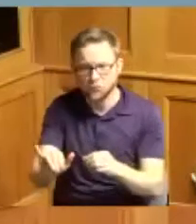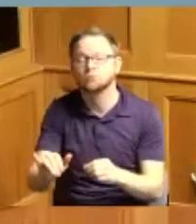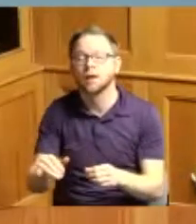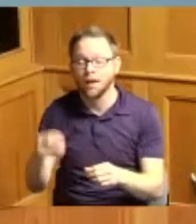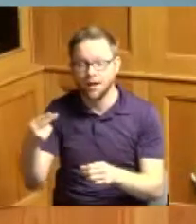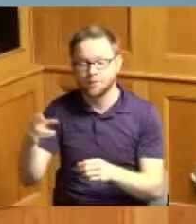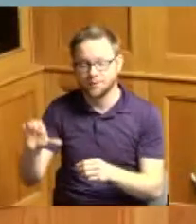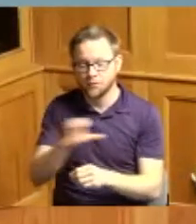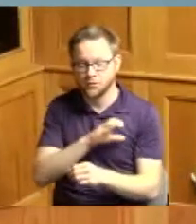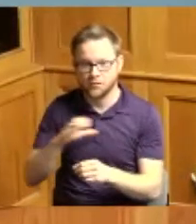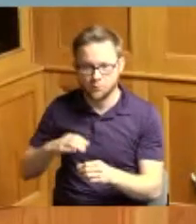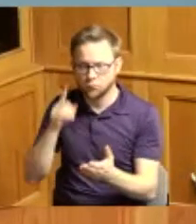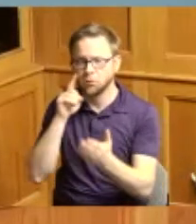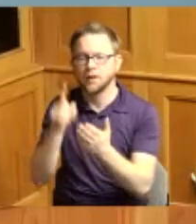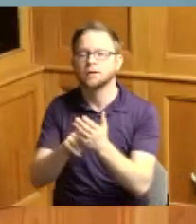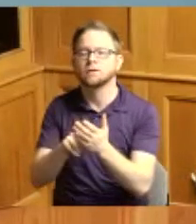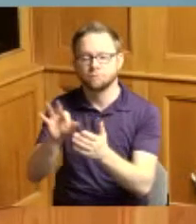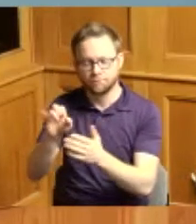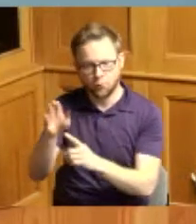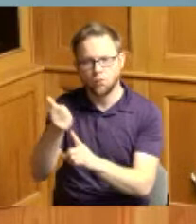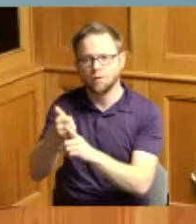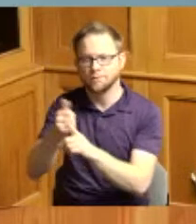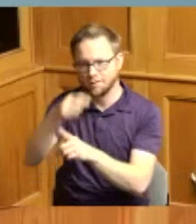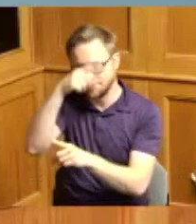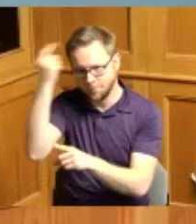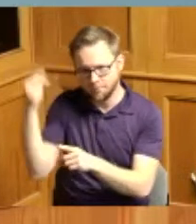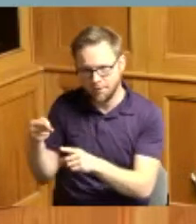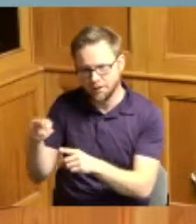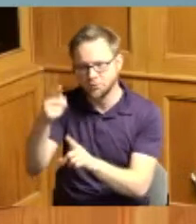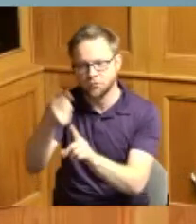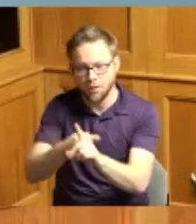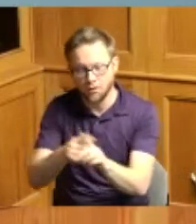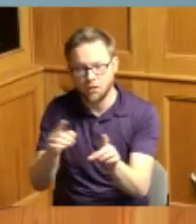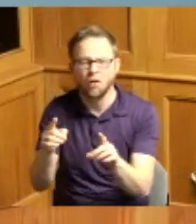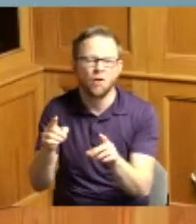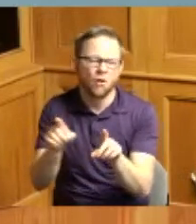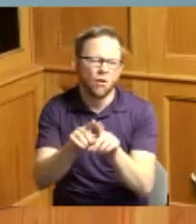Commissioners recognize February as Black History Month also known as African American